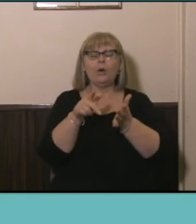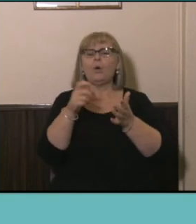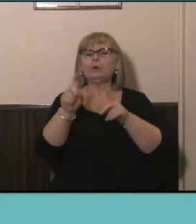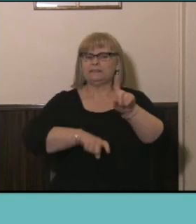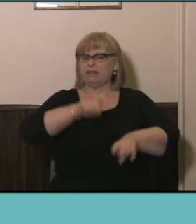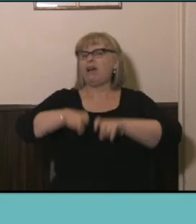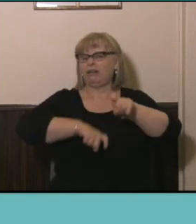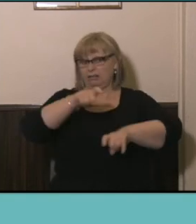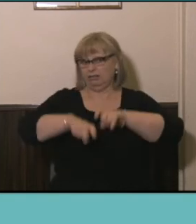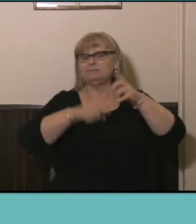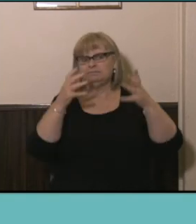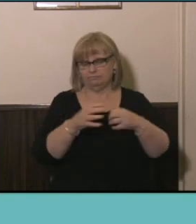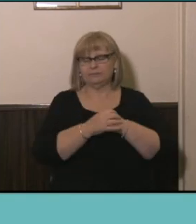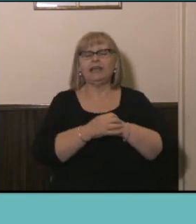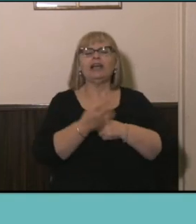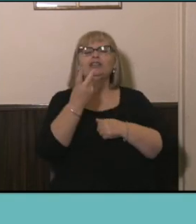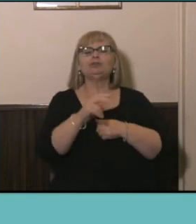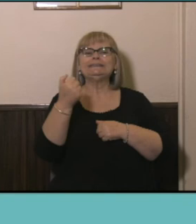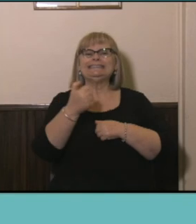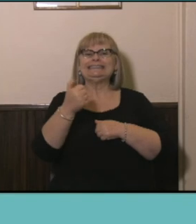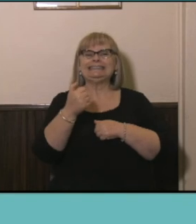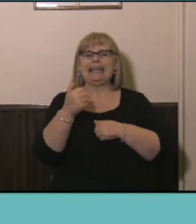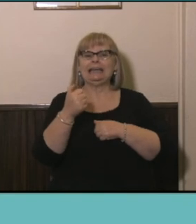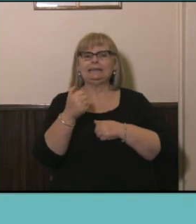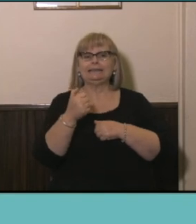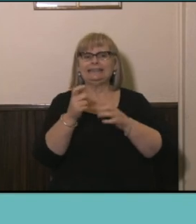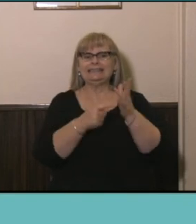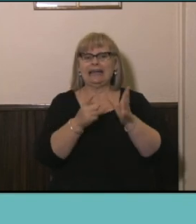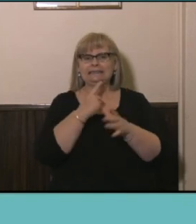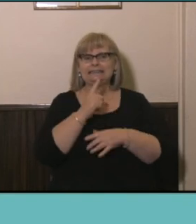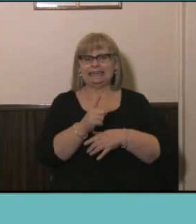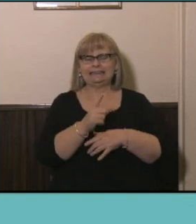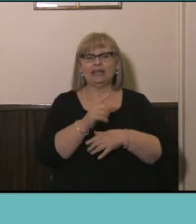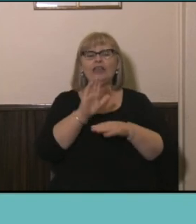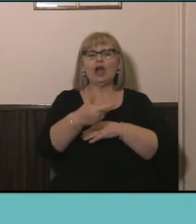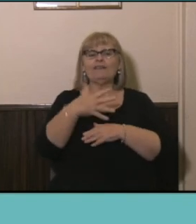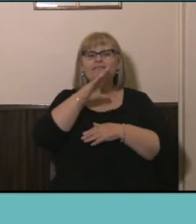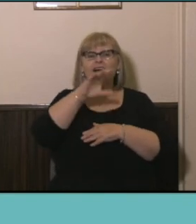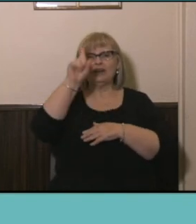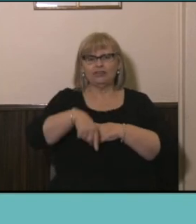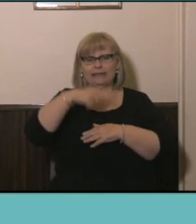The 2016 Census Data also tells us that more than 500,000 people worked from